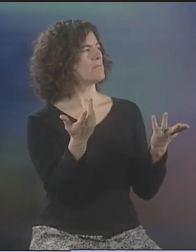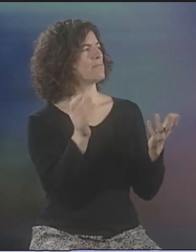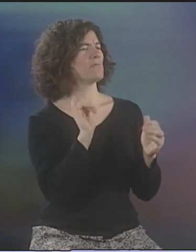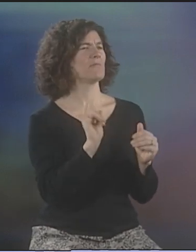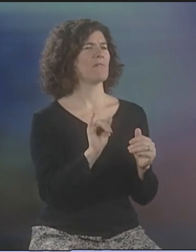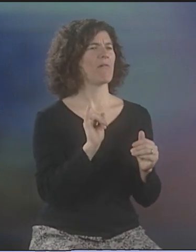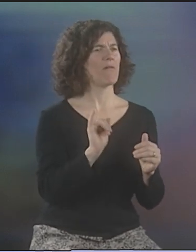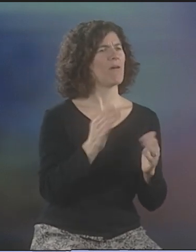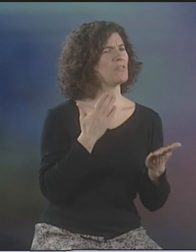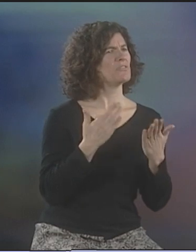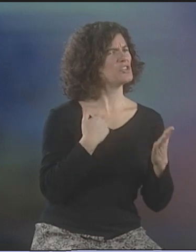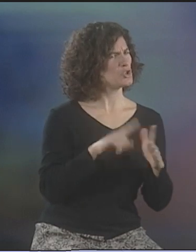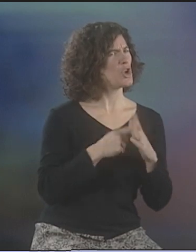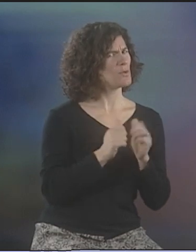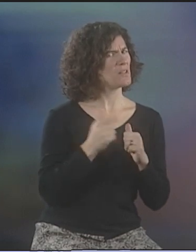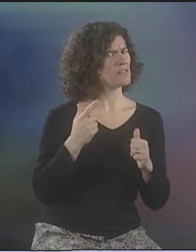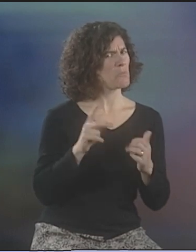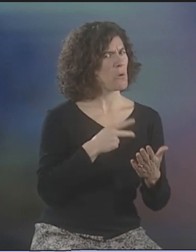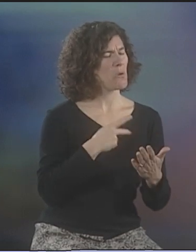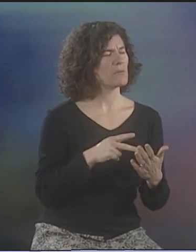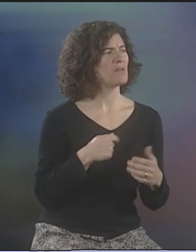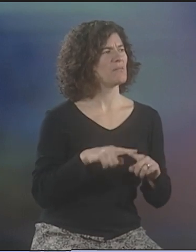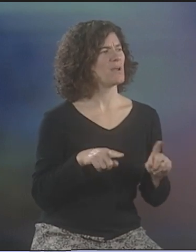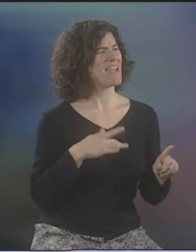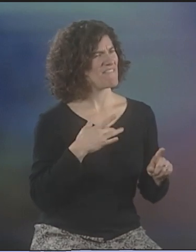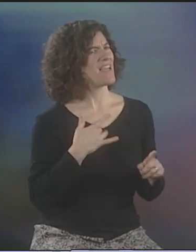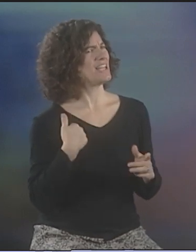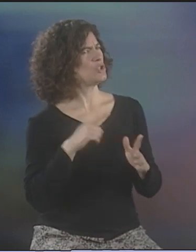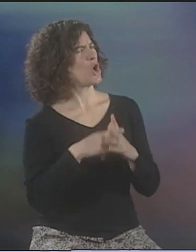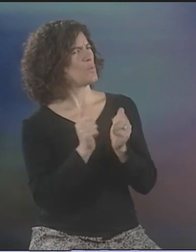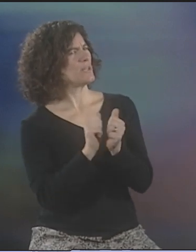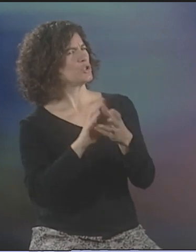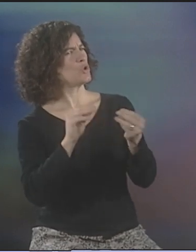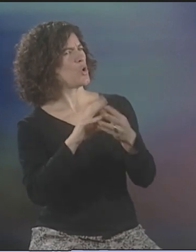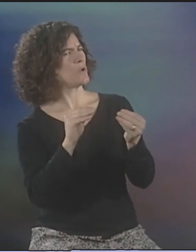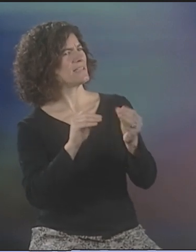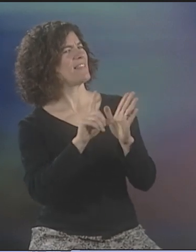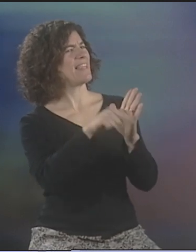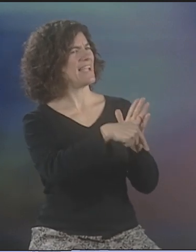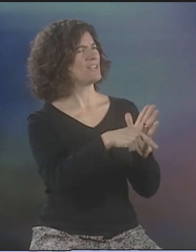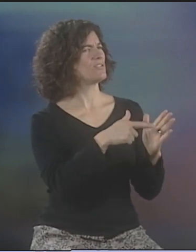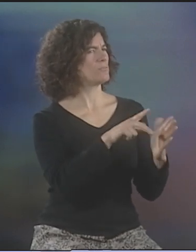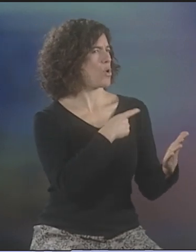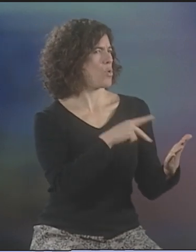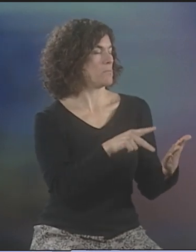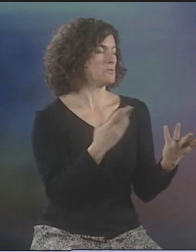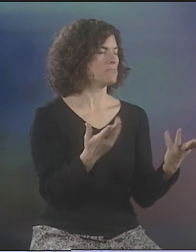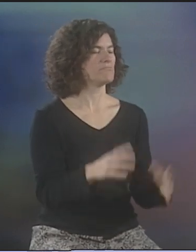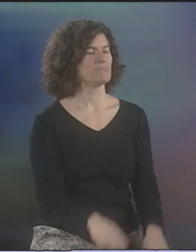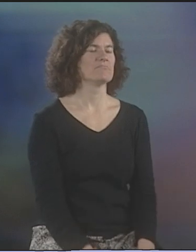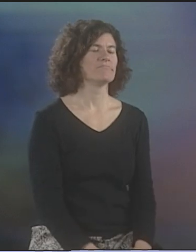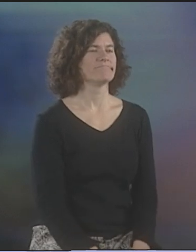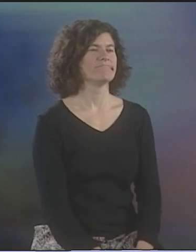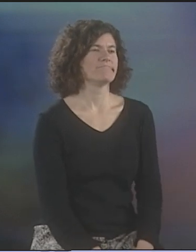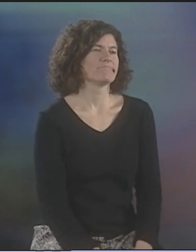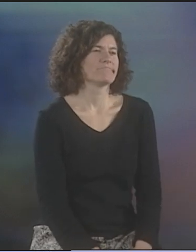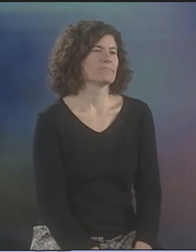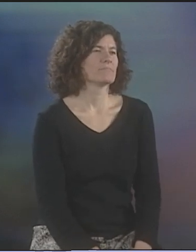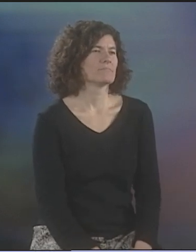AND PERFORMING HER CLOWN WORK, AND SUSAN SAID, "NO, THAT WAS MUCH LATER." SHE SAID, "YOU STARTED WITH POETRY." BUT I THINK IT STARTED WITH STORYTELLING